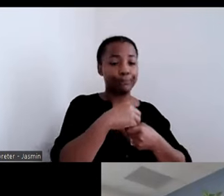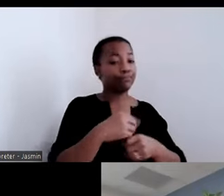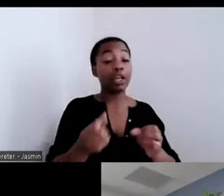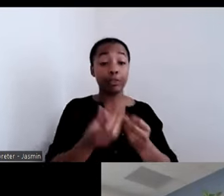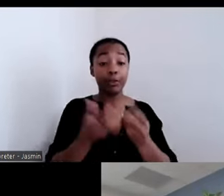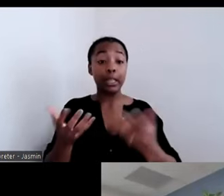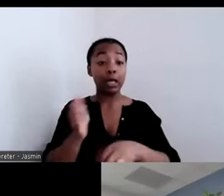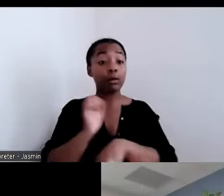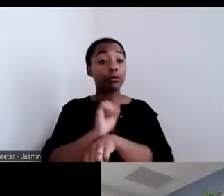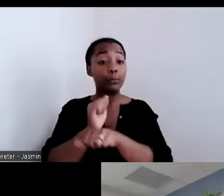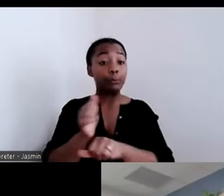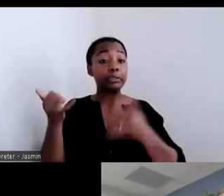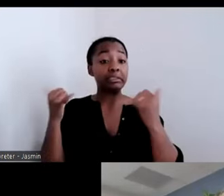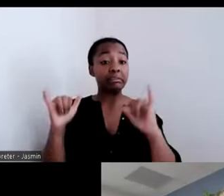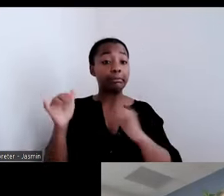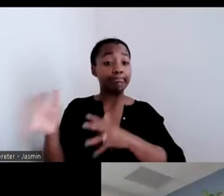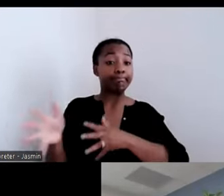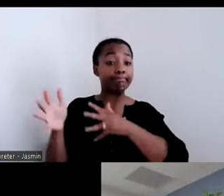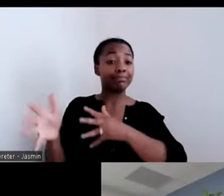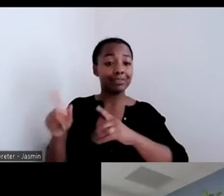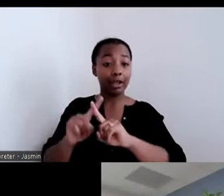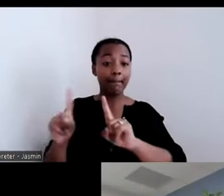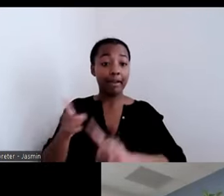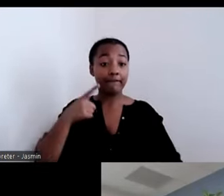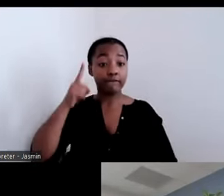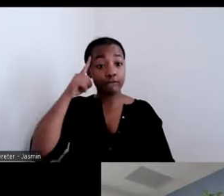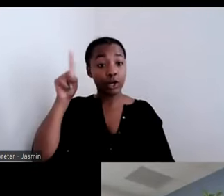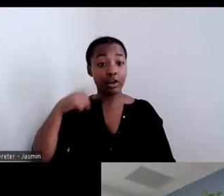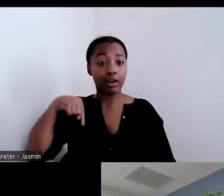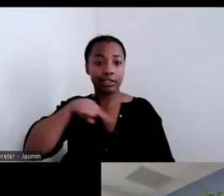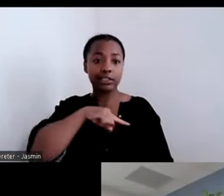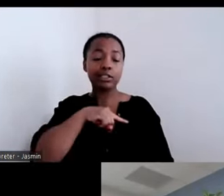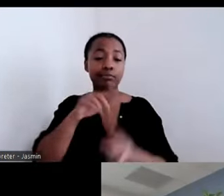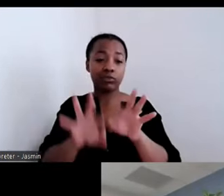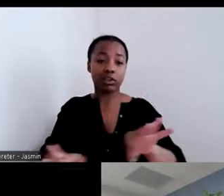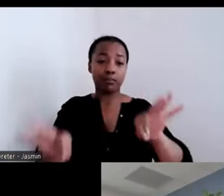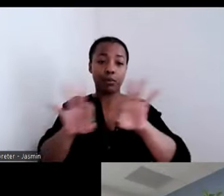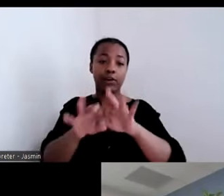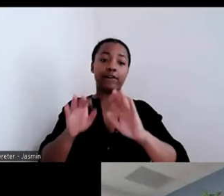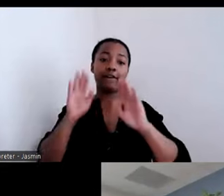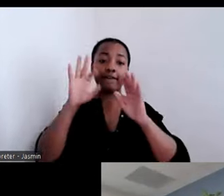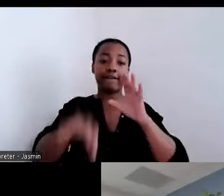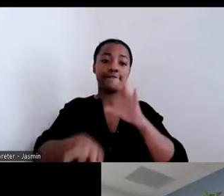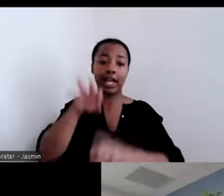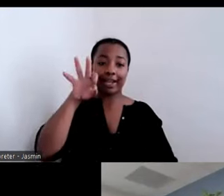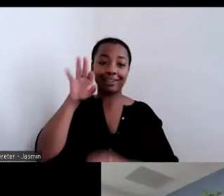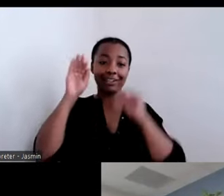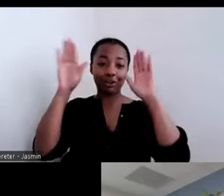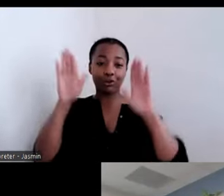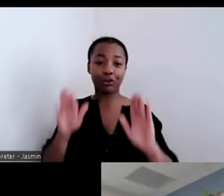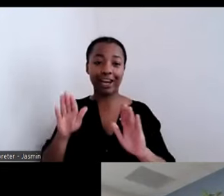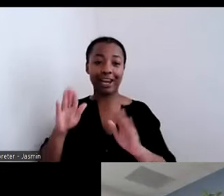us, it really is about finding the great partners of Vicki, the wisdom of Marti, and all